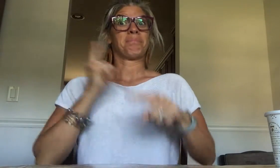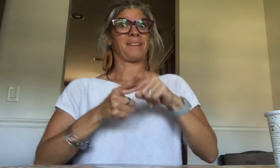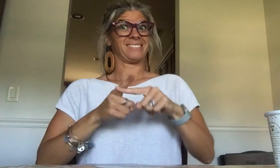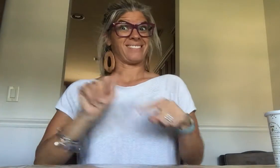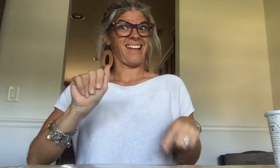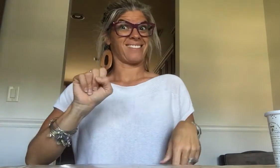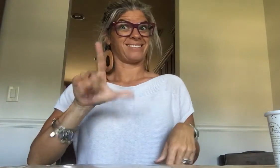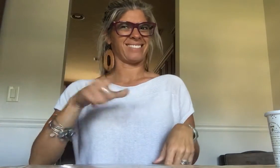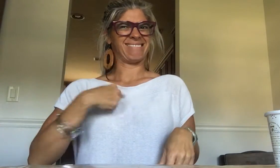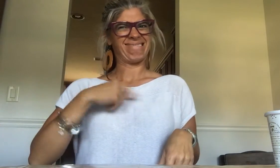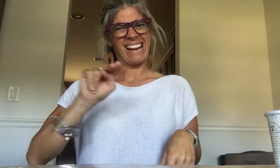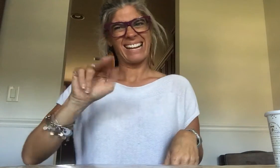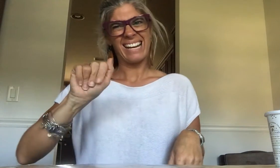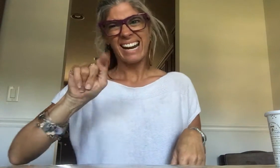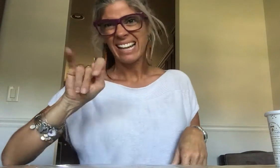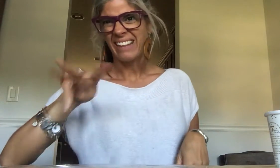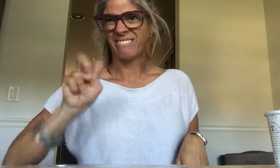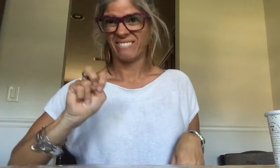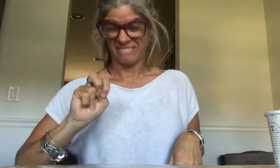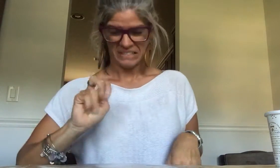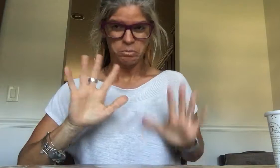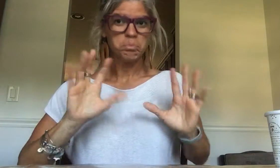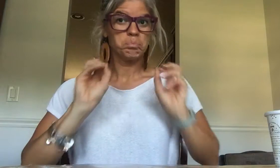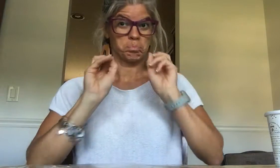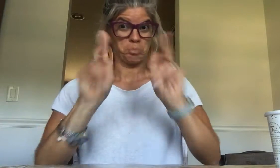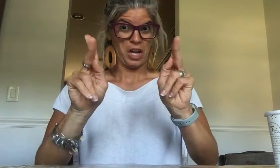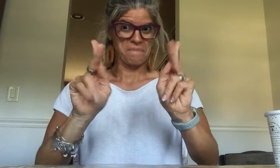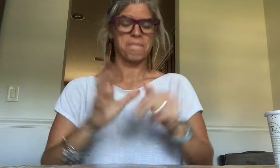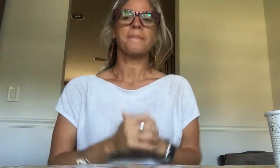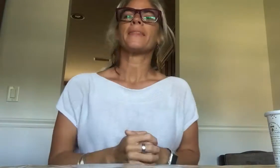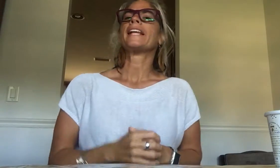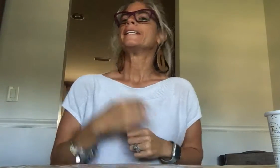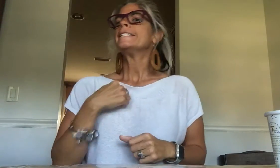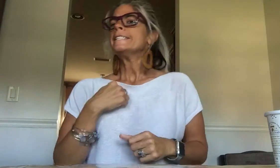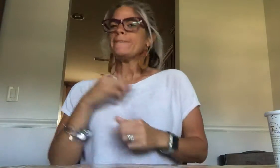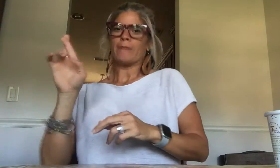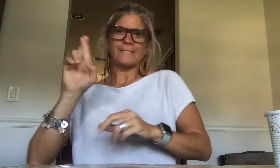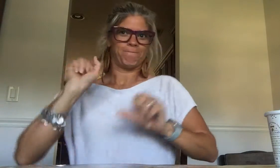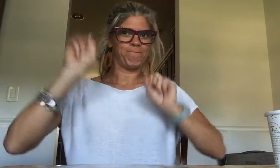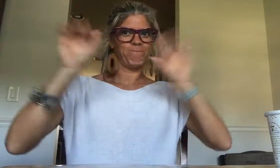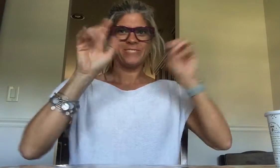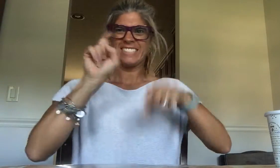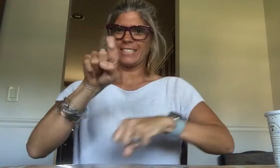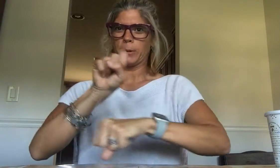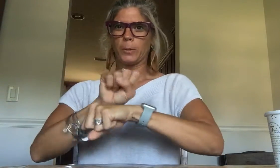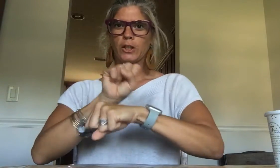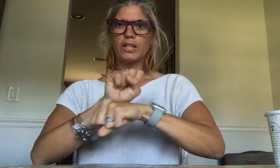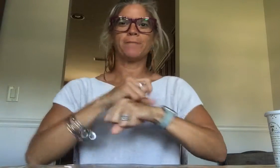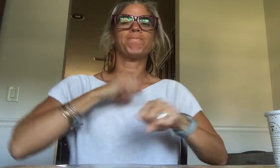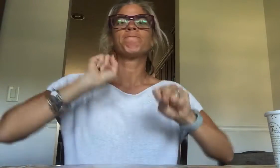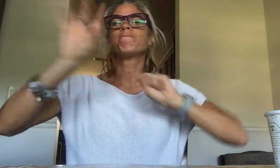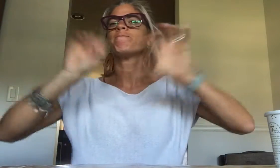Plus I am a native ASL user I got my resume out there, I needed to work!